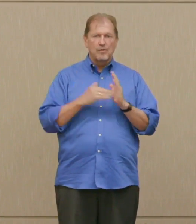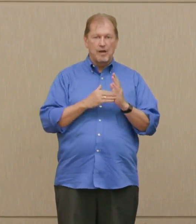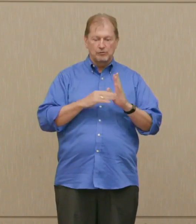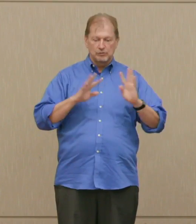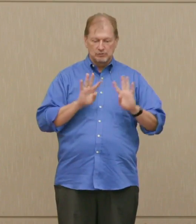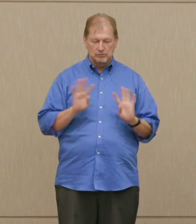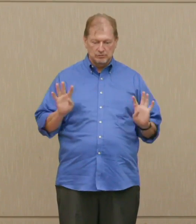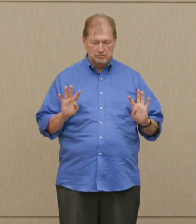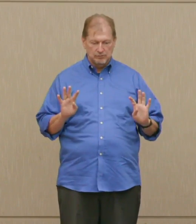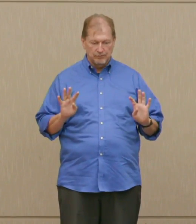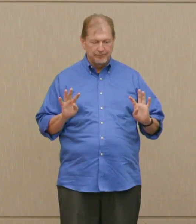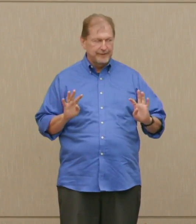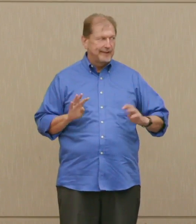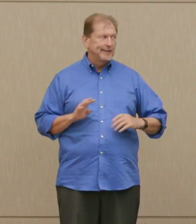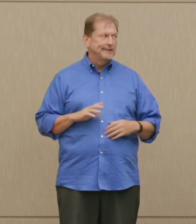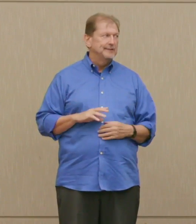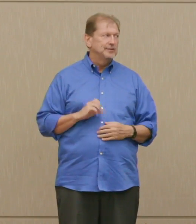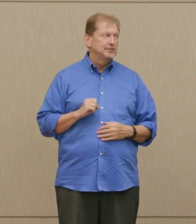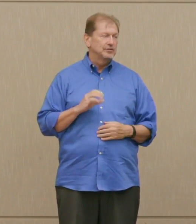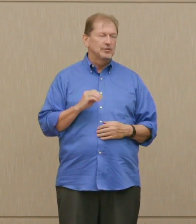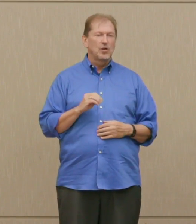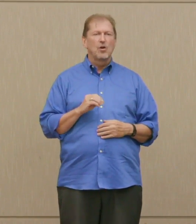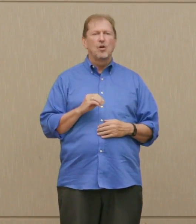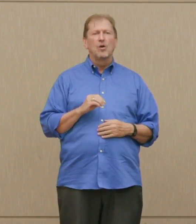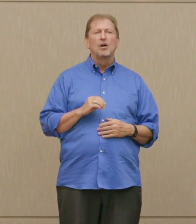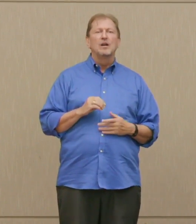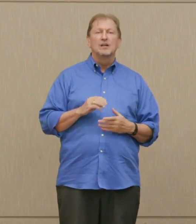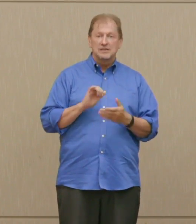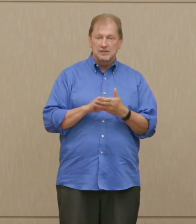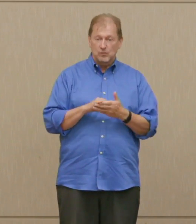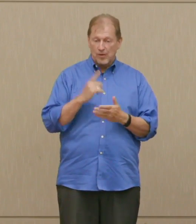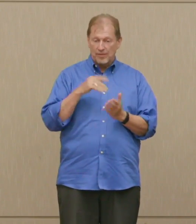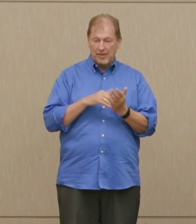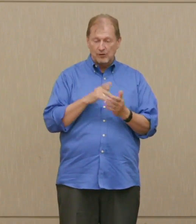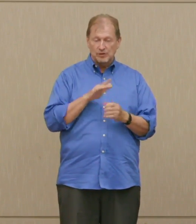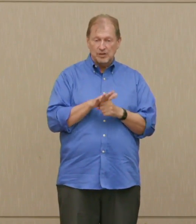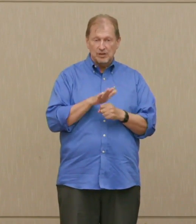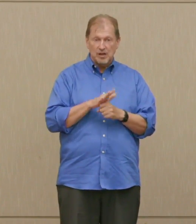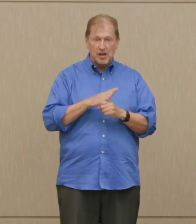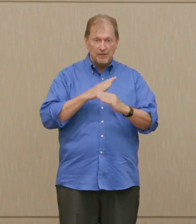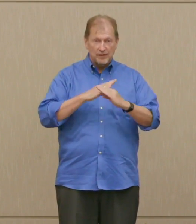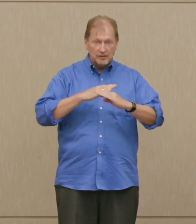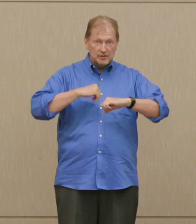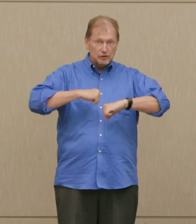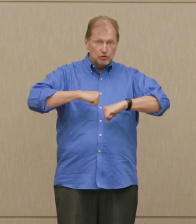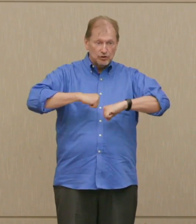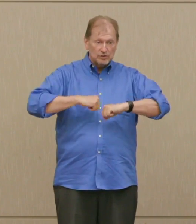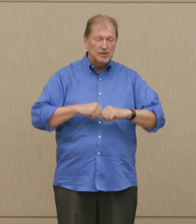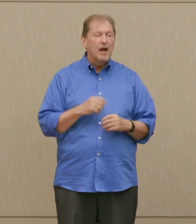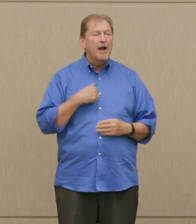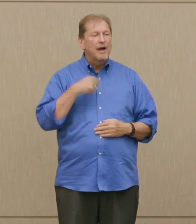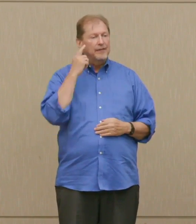Dr. Ellsberg: So, is a thousand enough for deterrence? Yes. Is it by any chance too much?